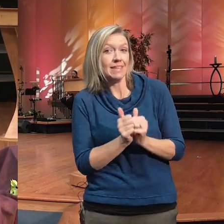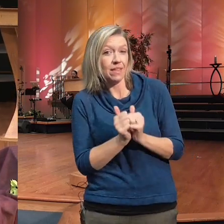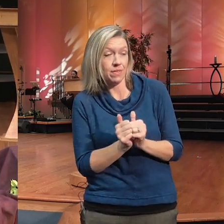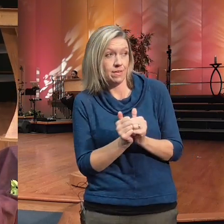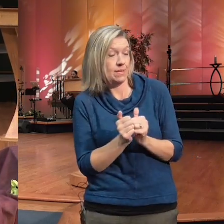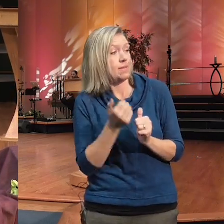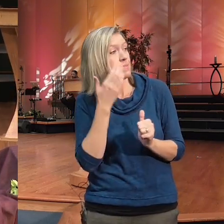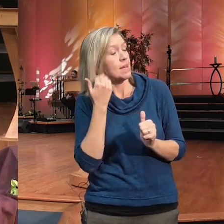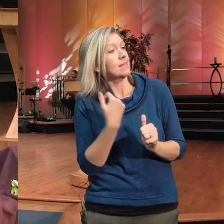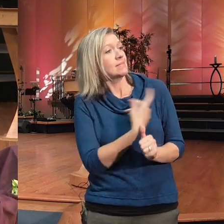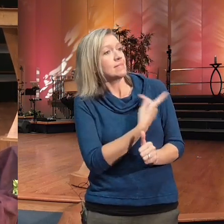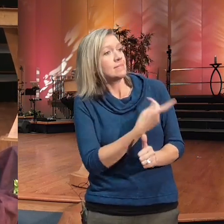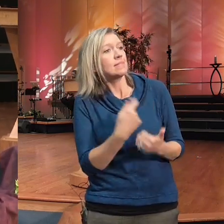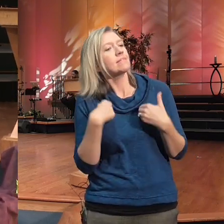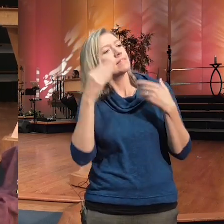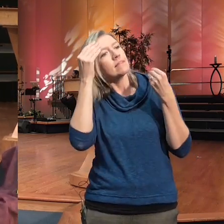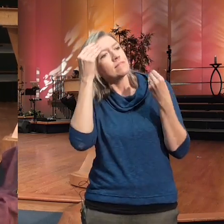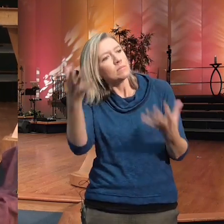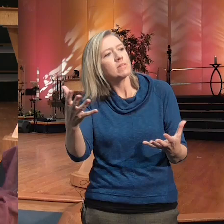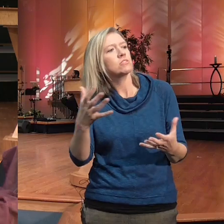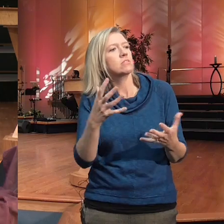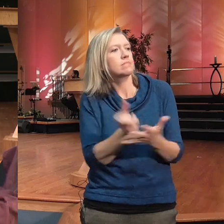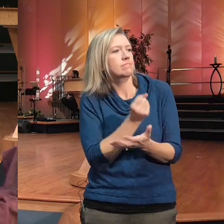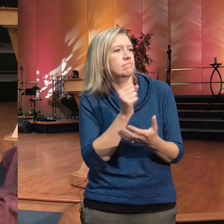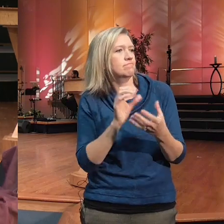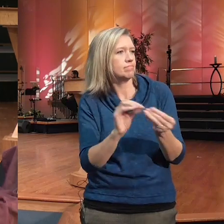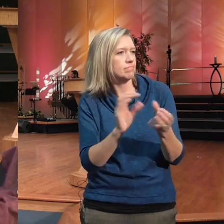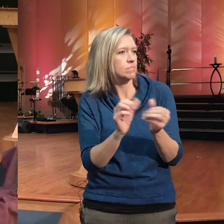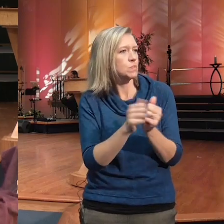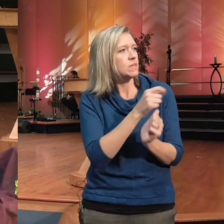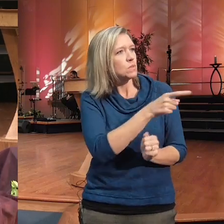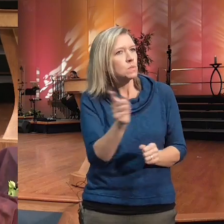information we want to share with you some important information about our campus we